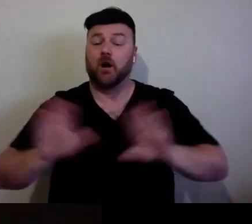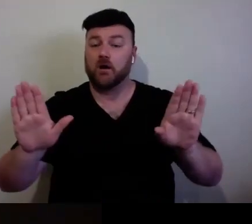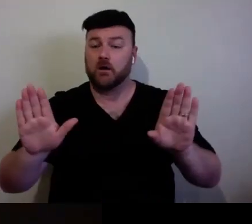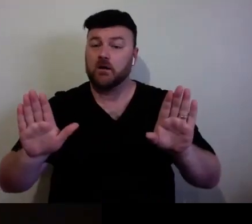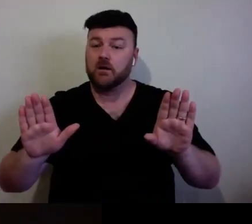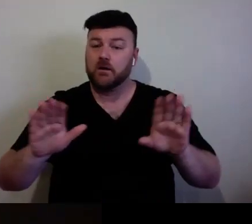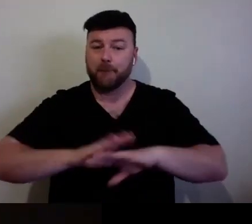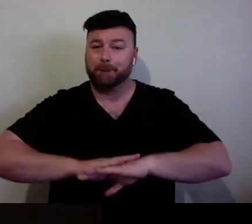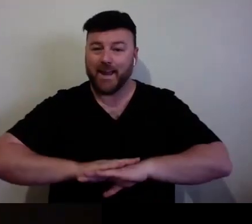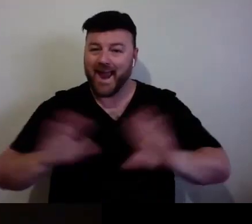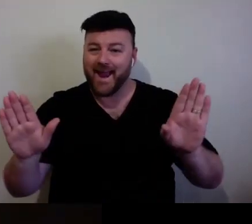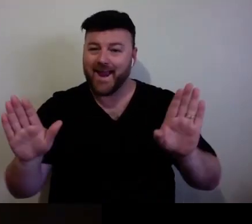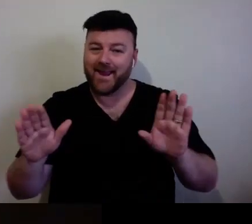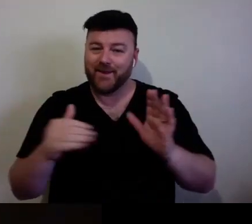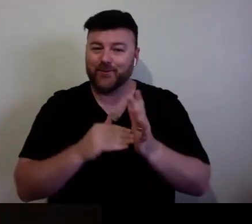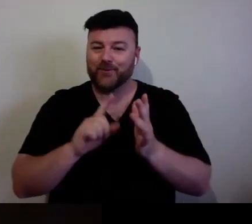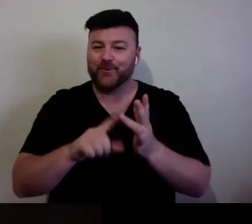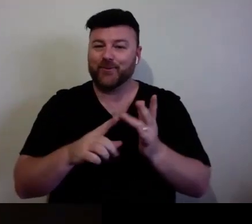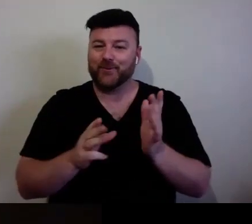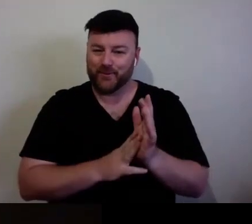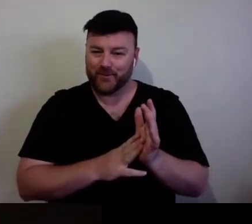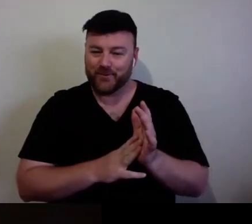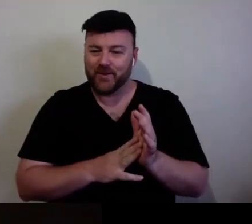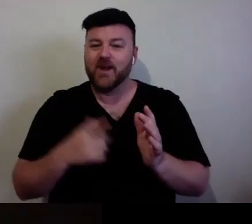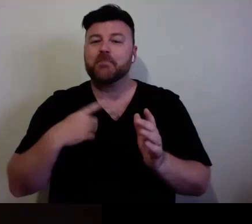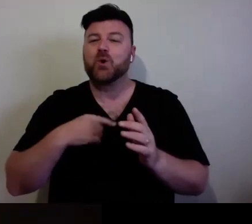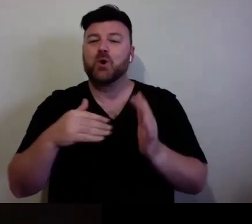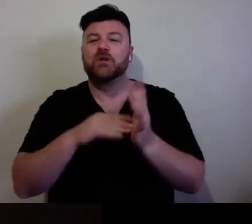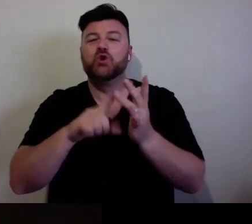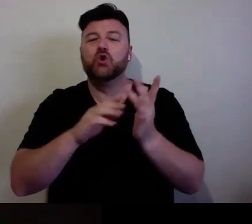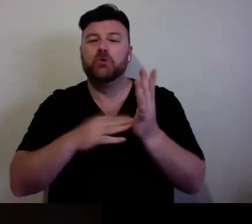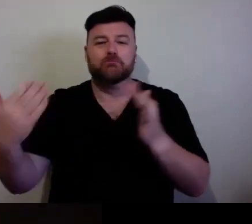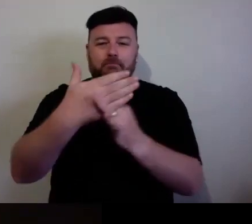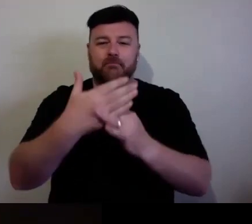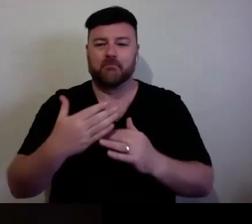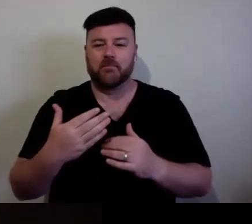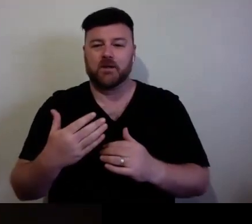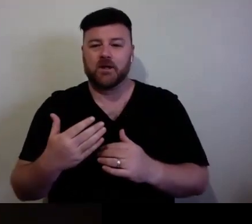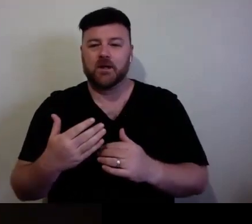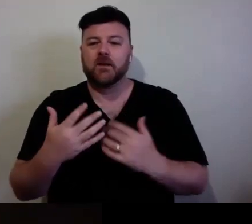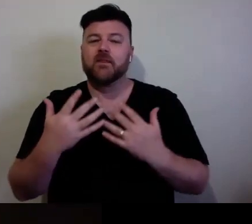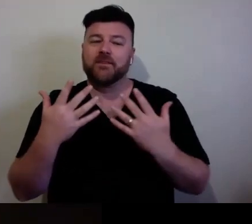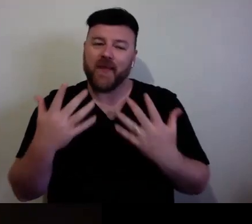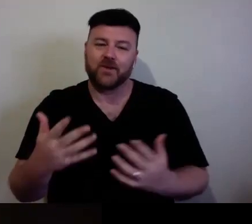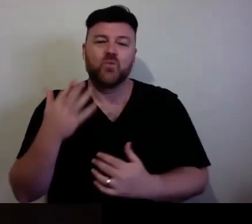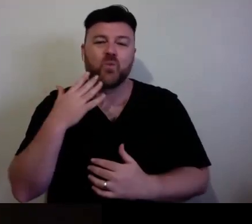But the issue with that is that is when people know about the link. As opposed to not publicising it. Off